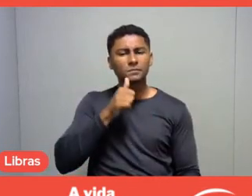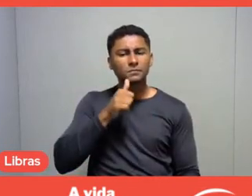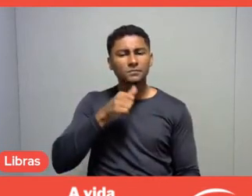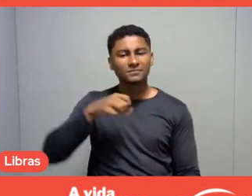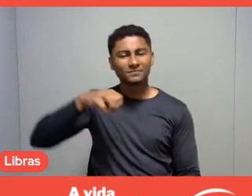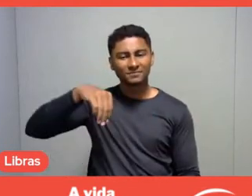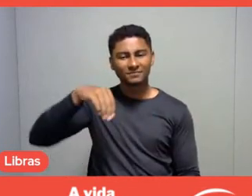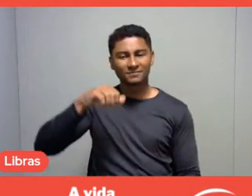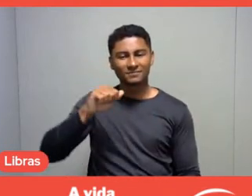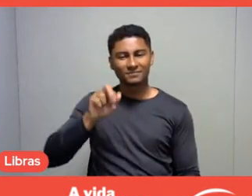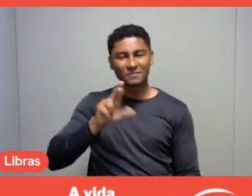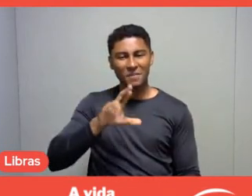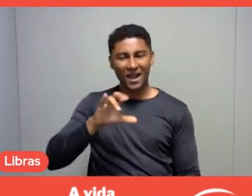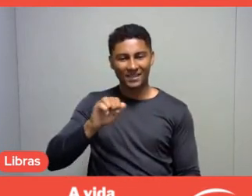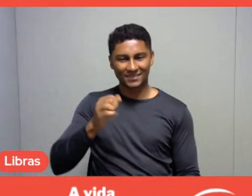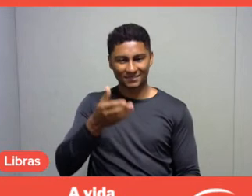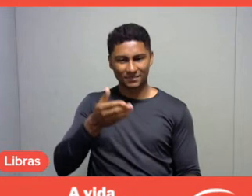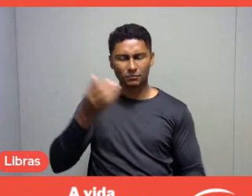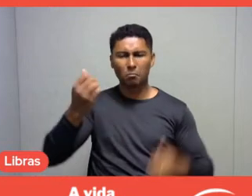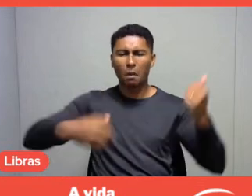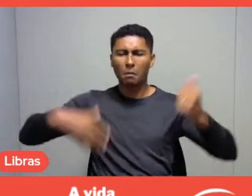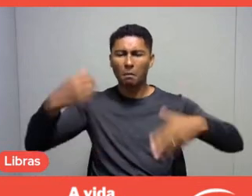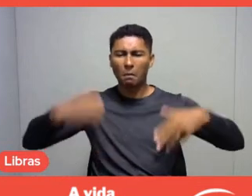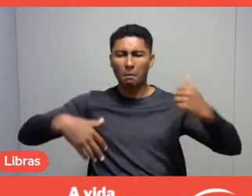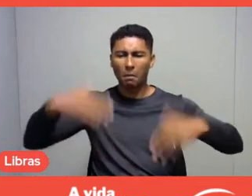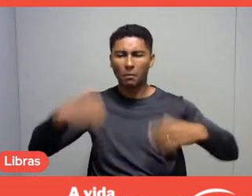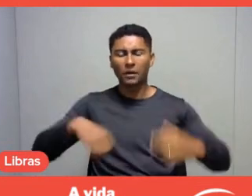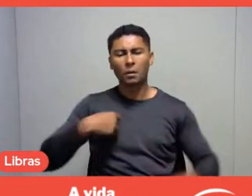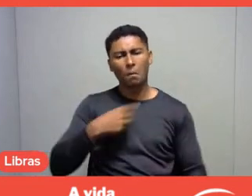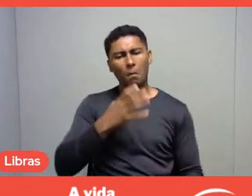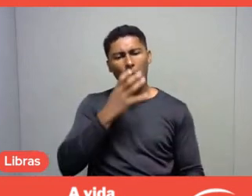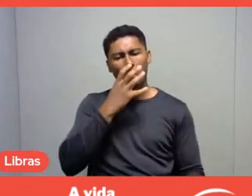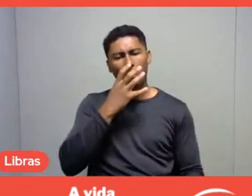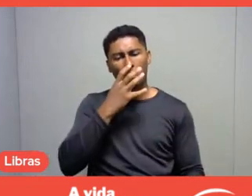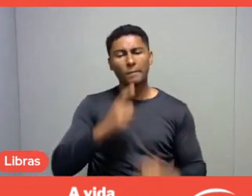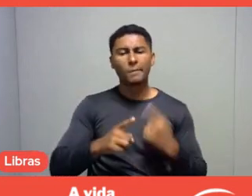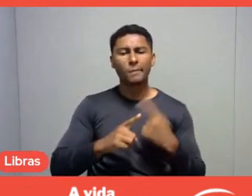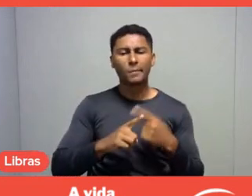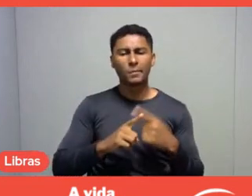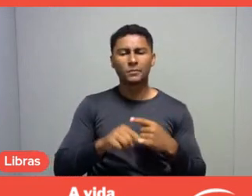in which she talks about the issue of leisure